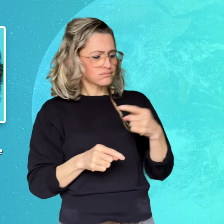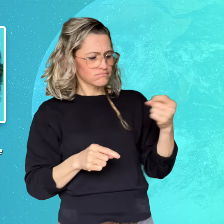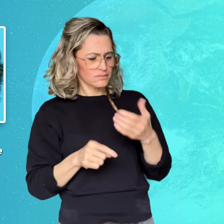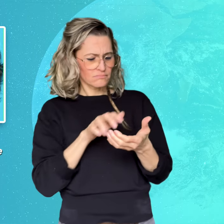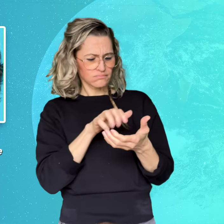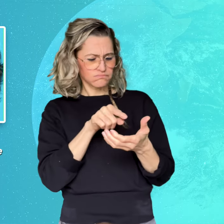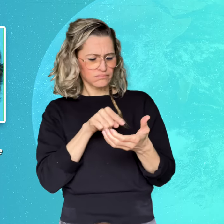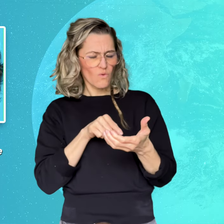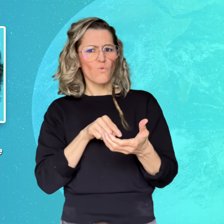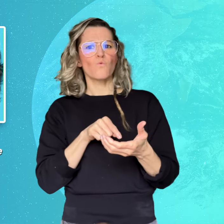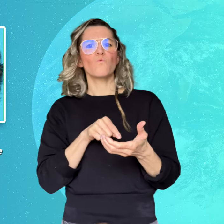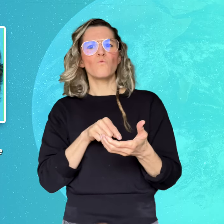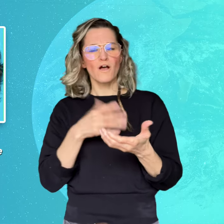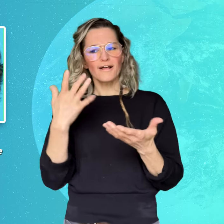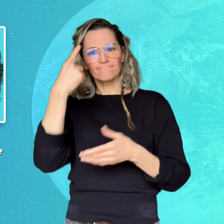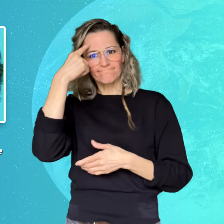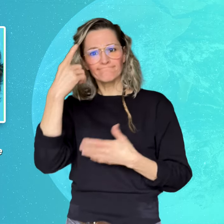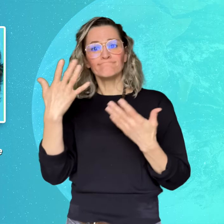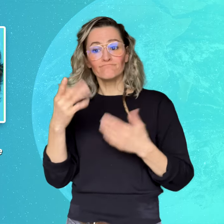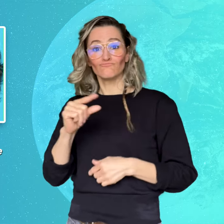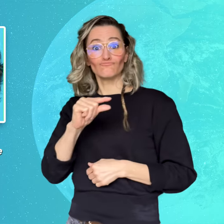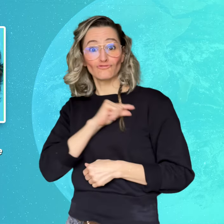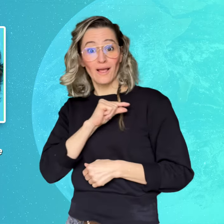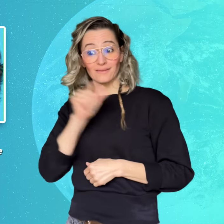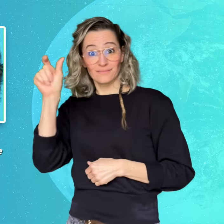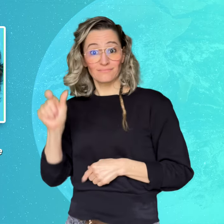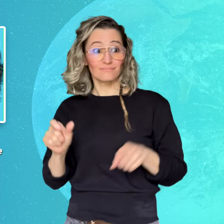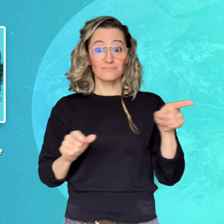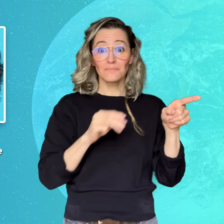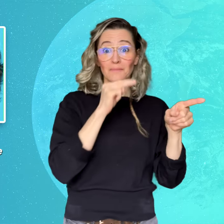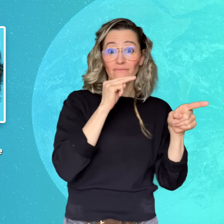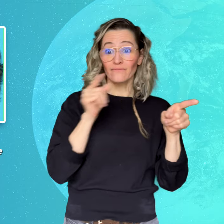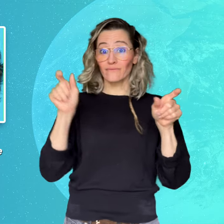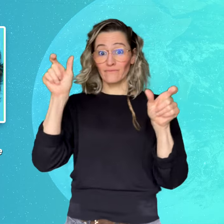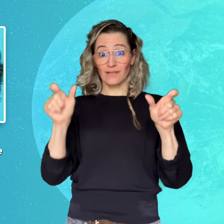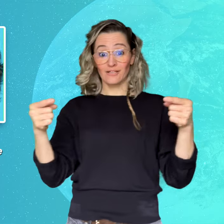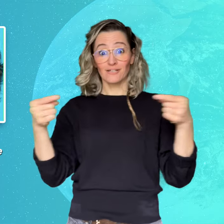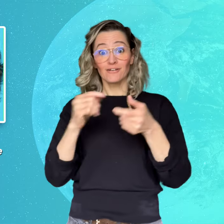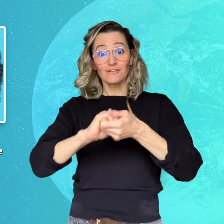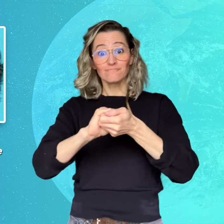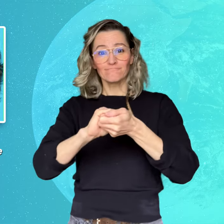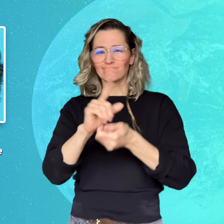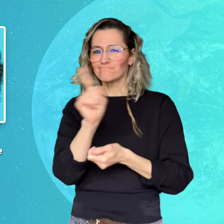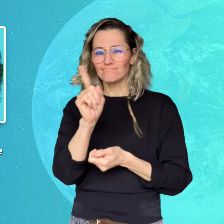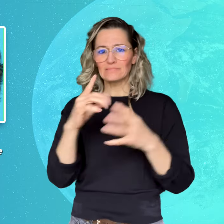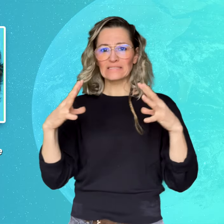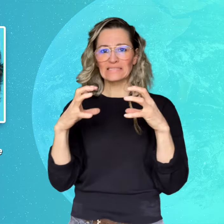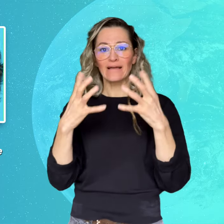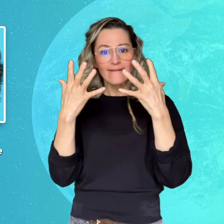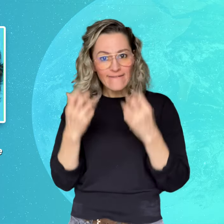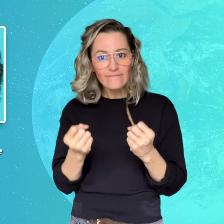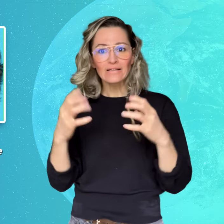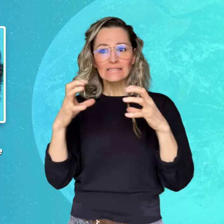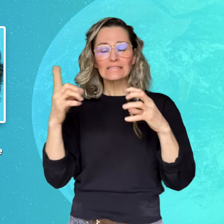The apparent texts she also received from Whitaker the